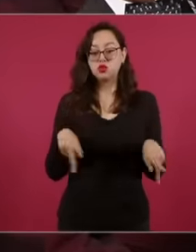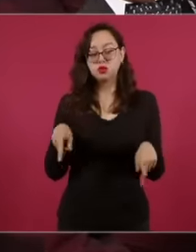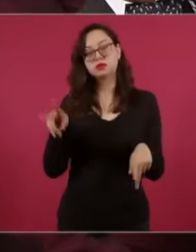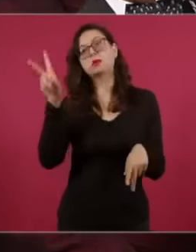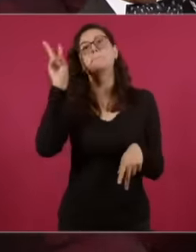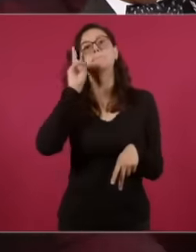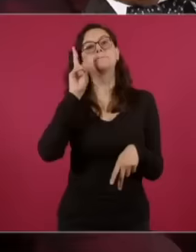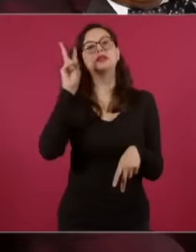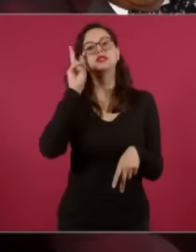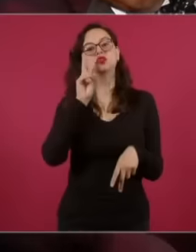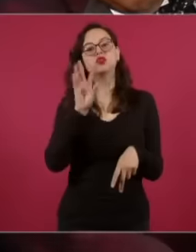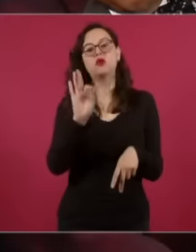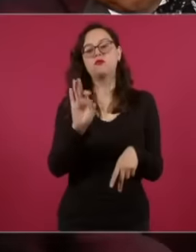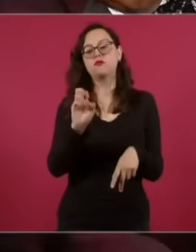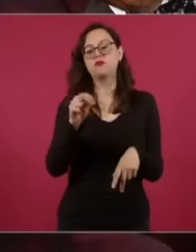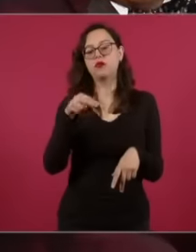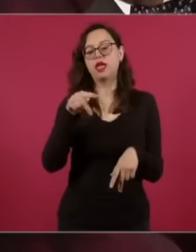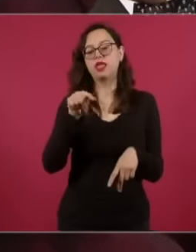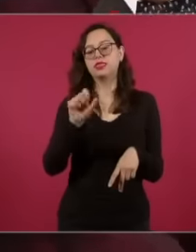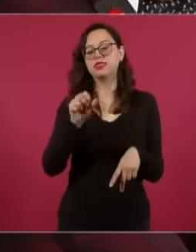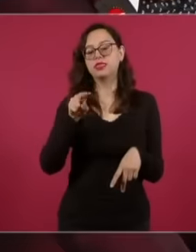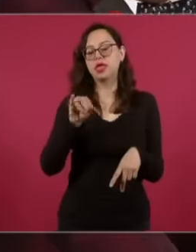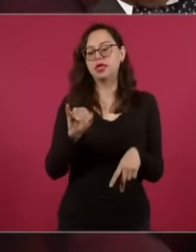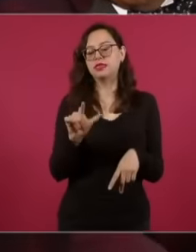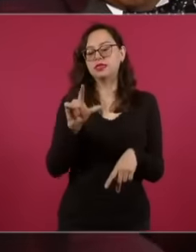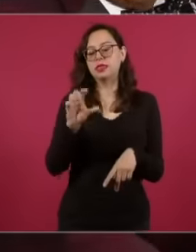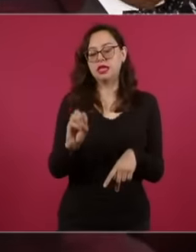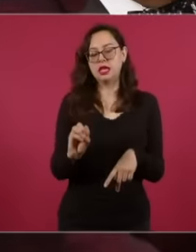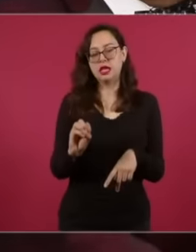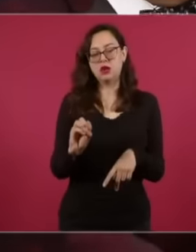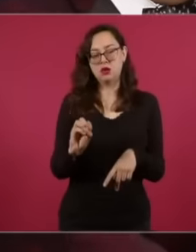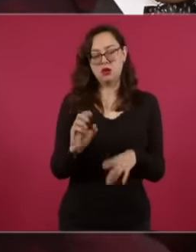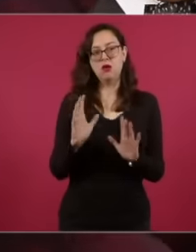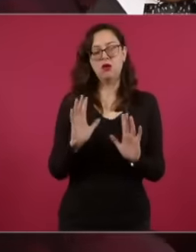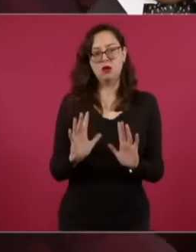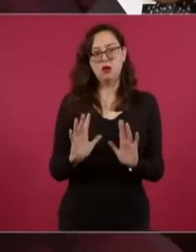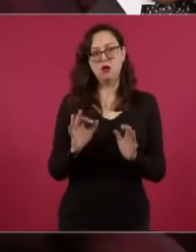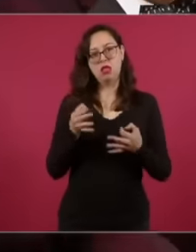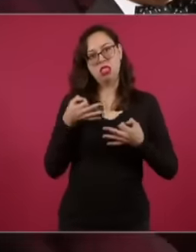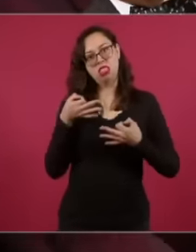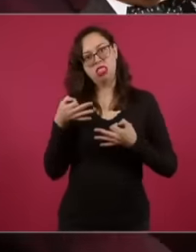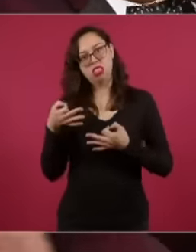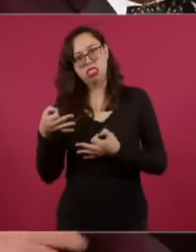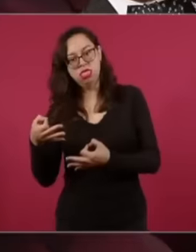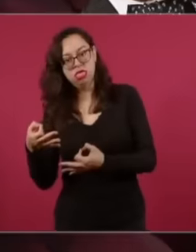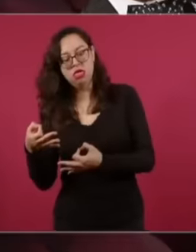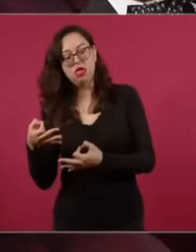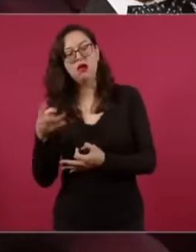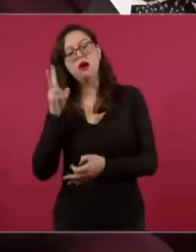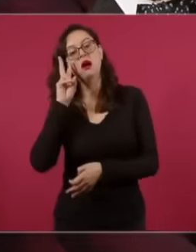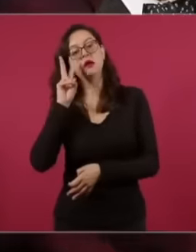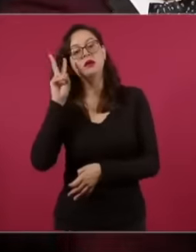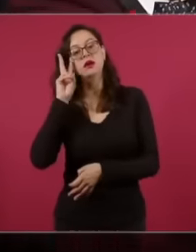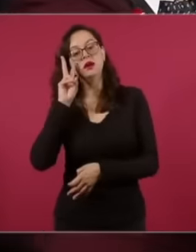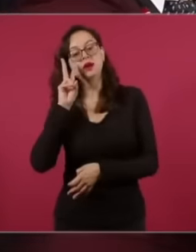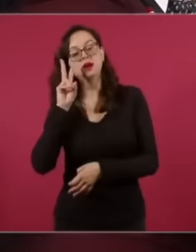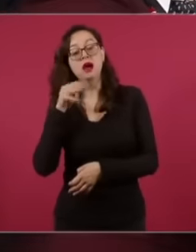I'm remembering what happened. Because of those interventions, I had an interview